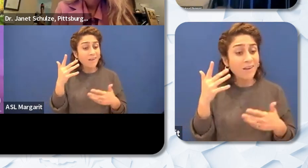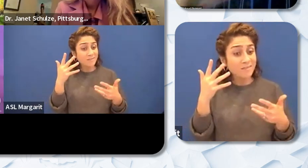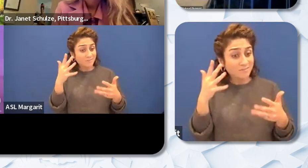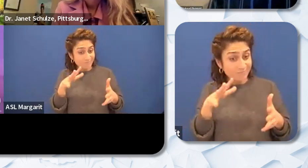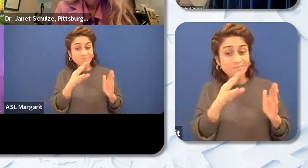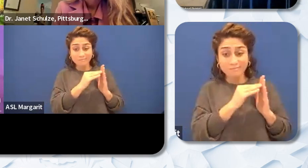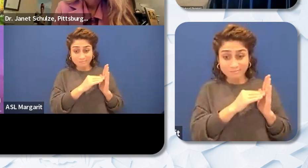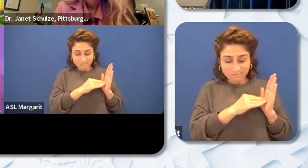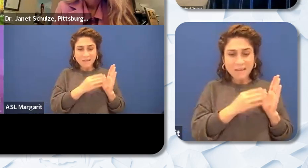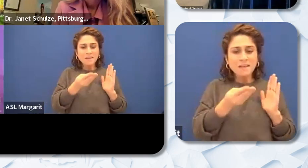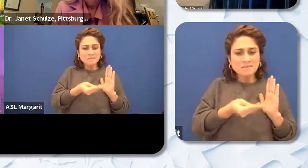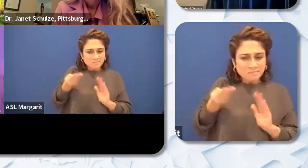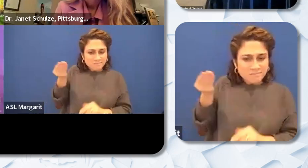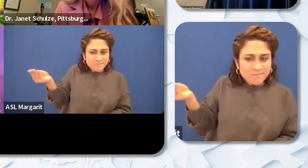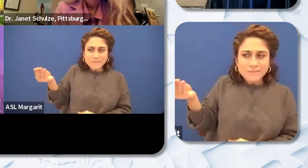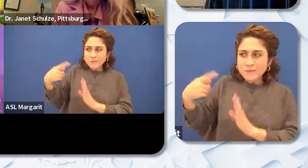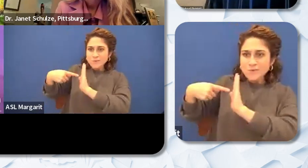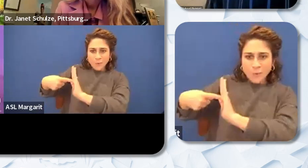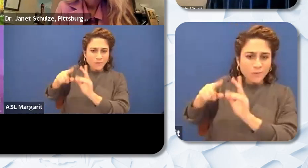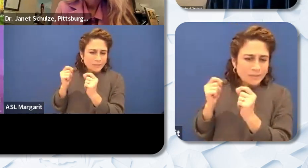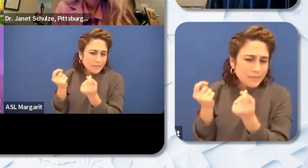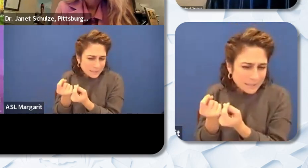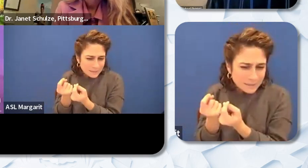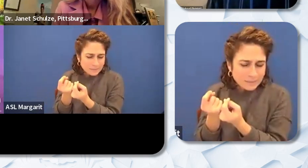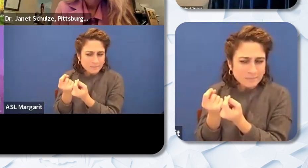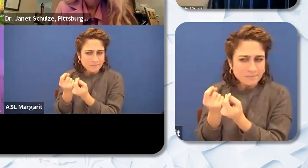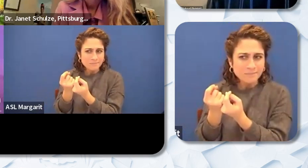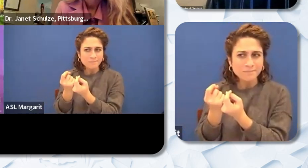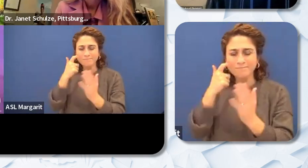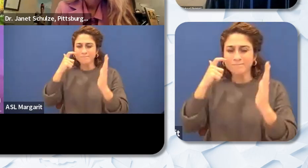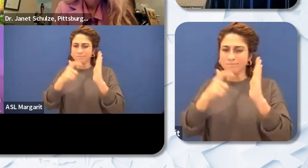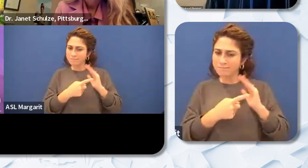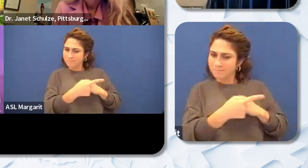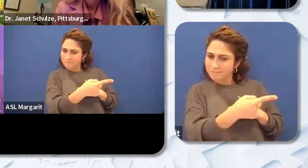help build that community of appreciation understanding and visibility that may not